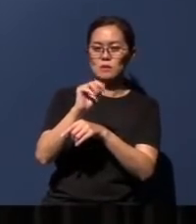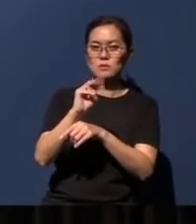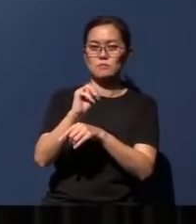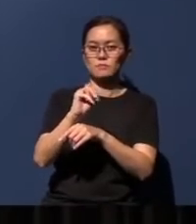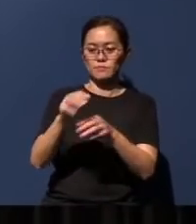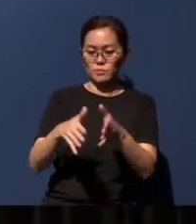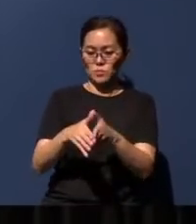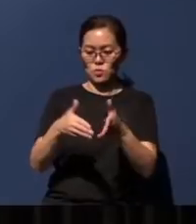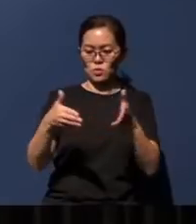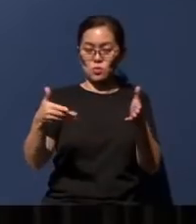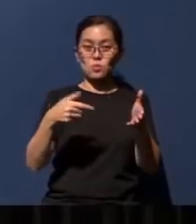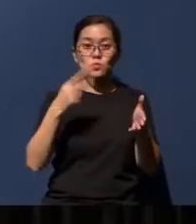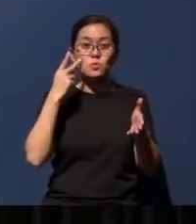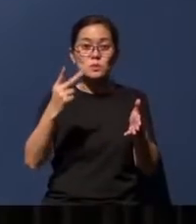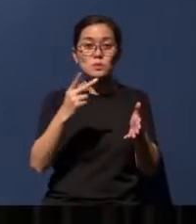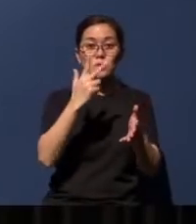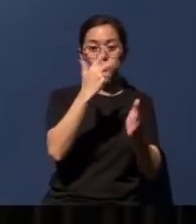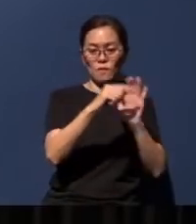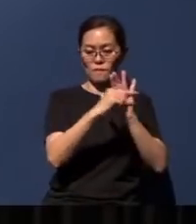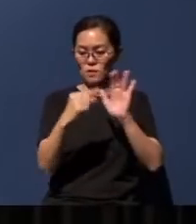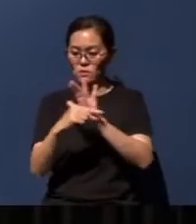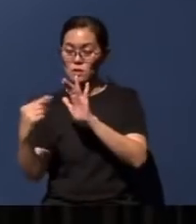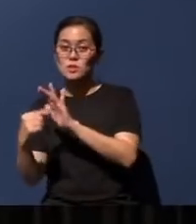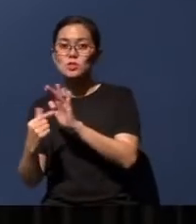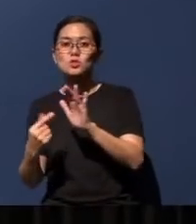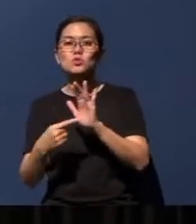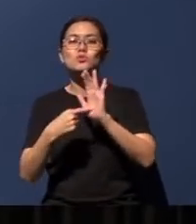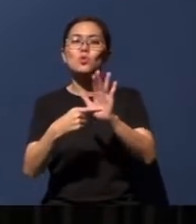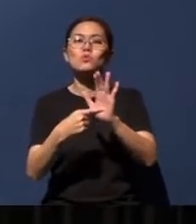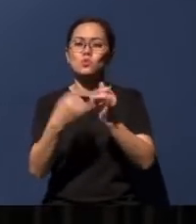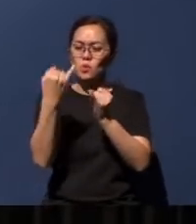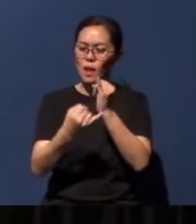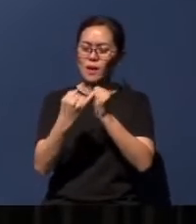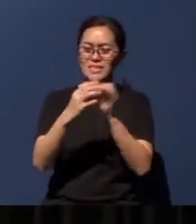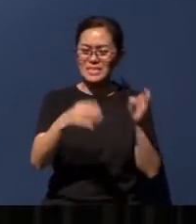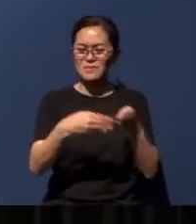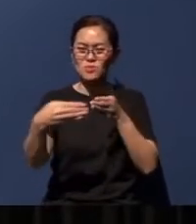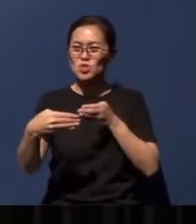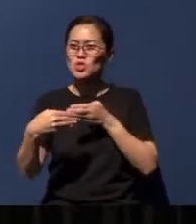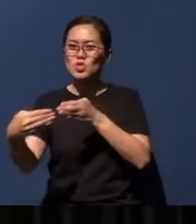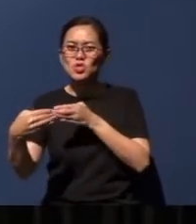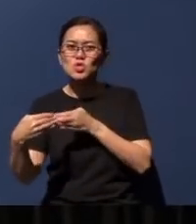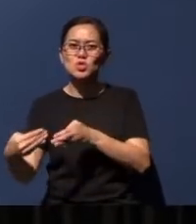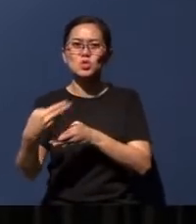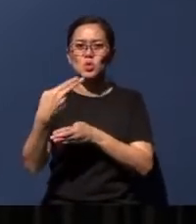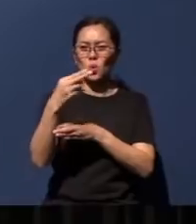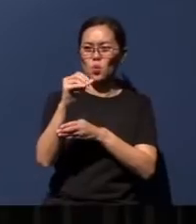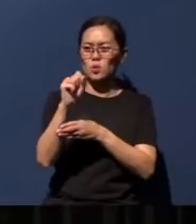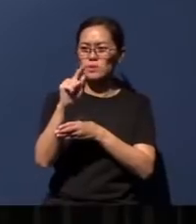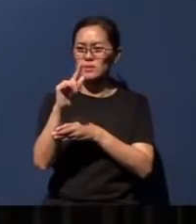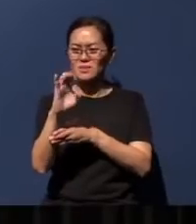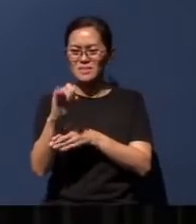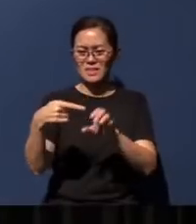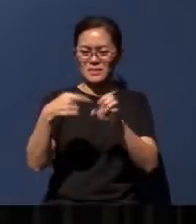here describe the scene of a final battle, with hostile enemy nations gathering up and lining